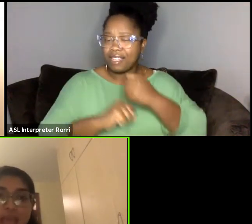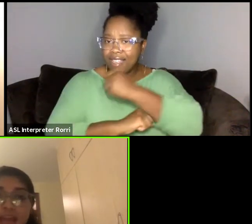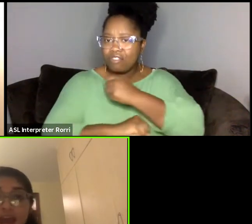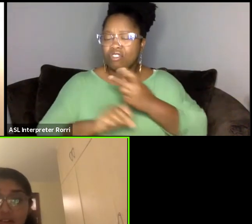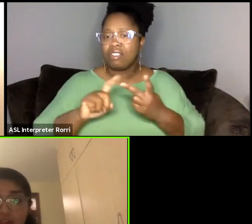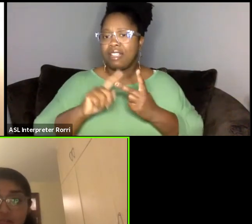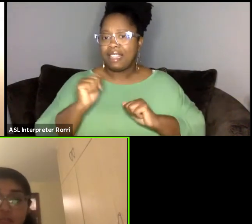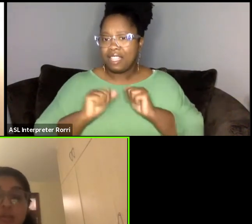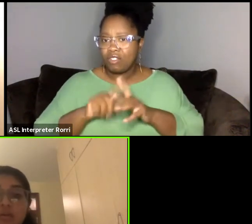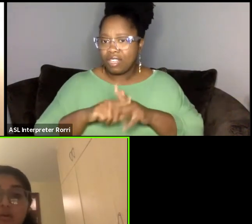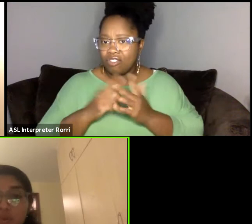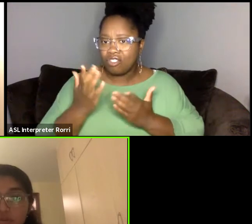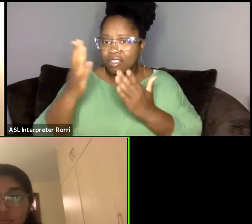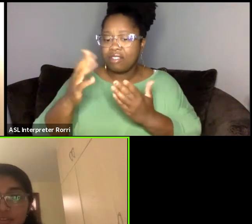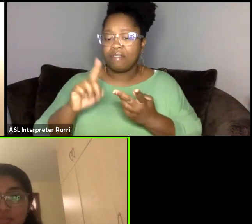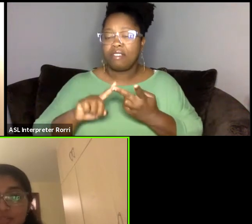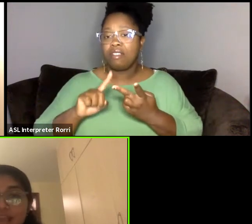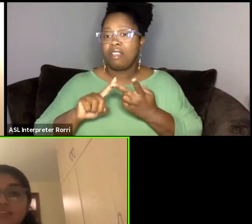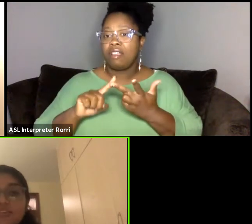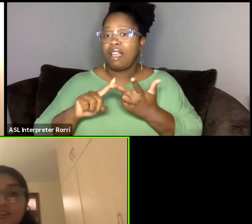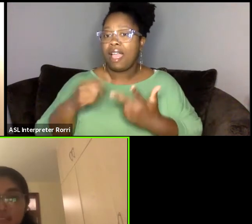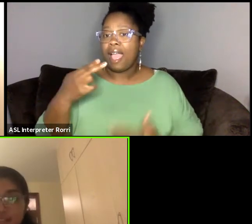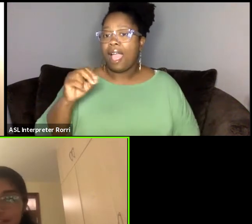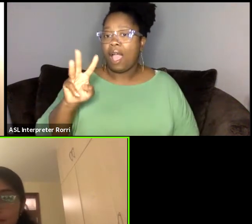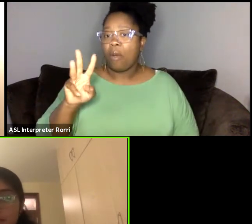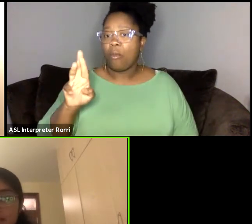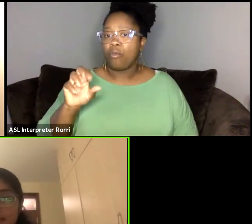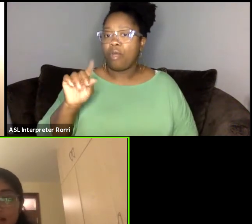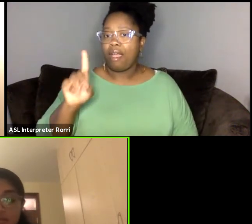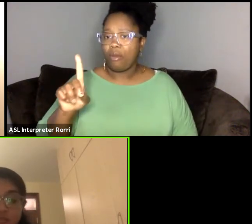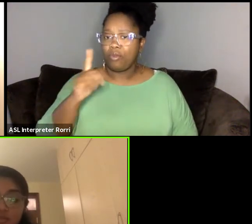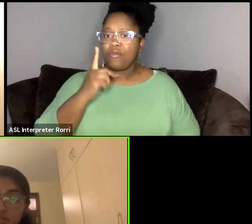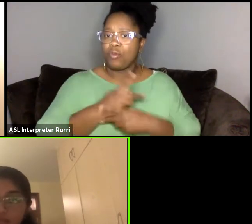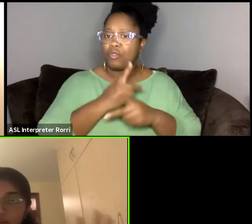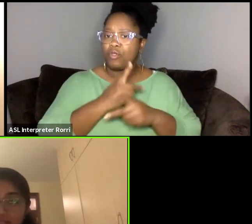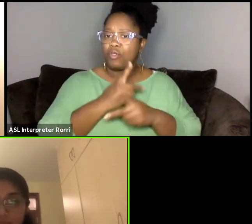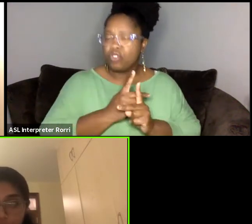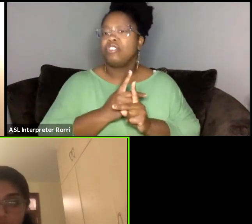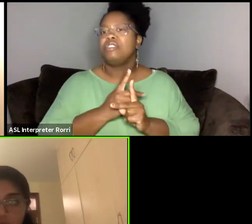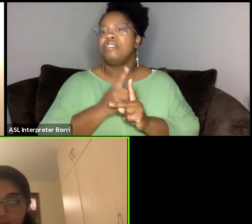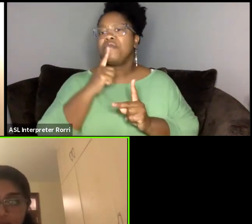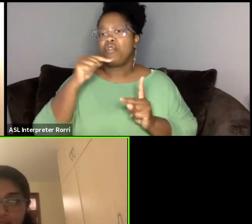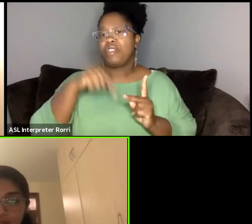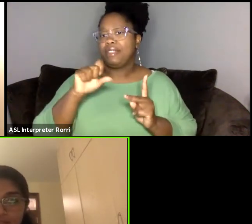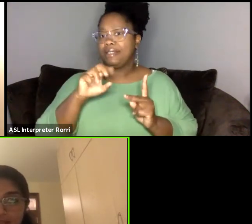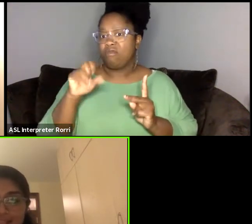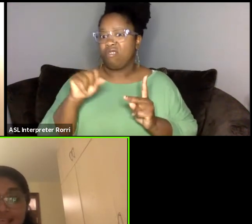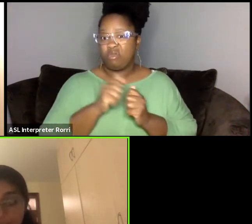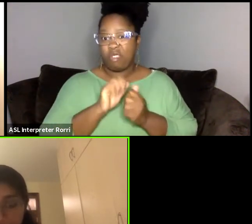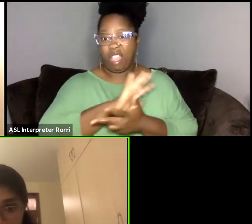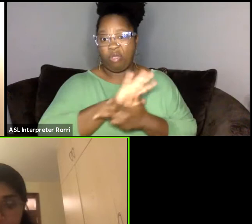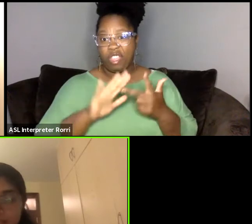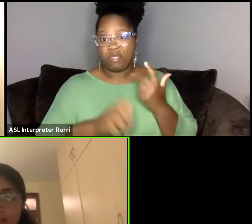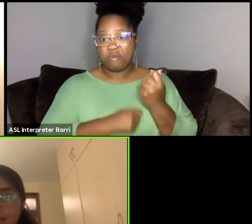and HowlRound for being co-producers and presenters of this series. Of course, without their support, we wouldn't have been able to make this happen.